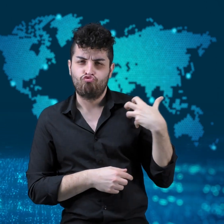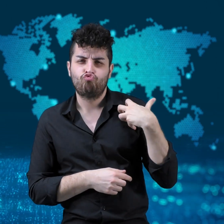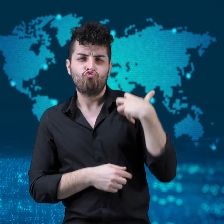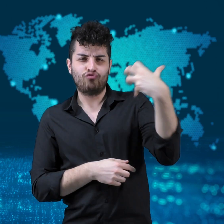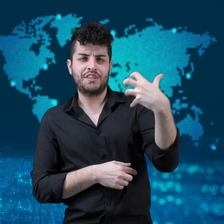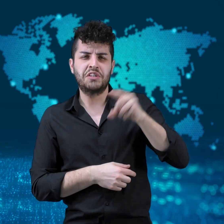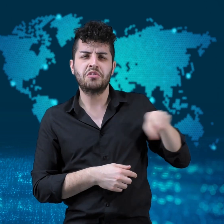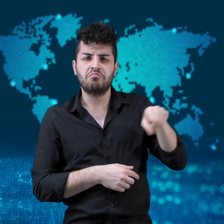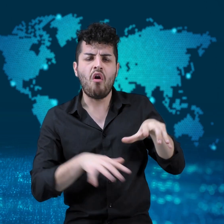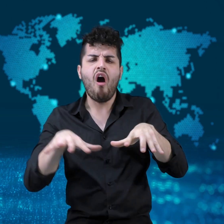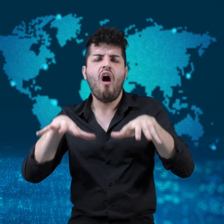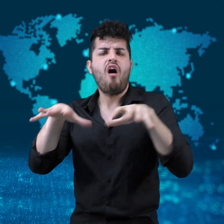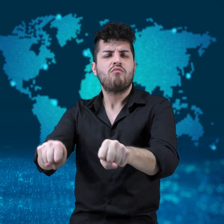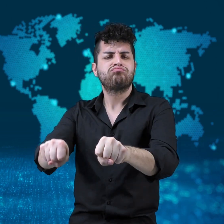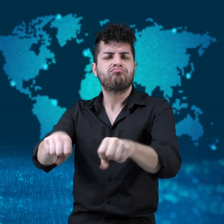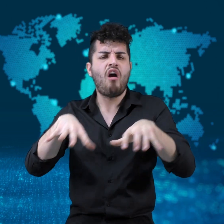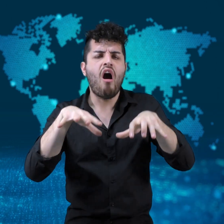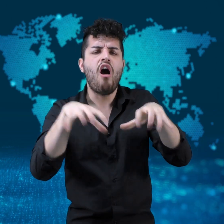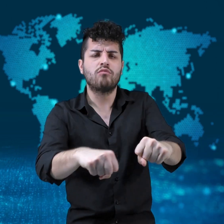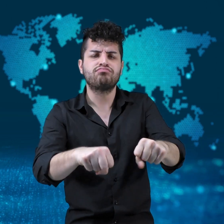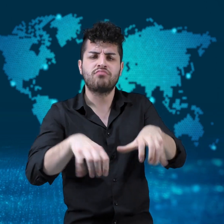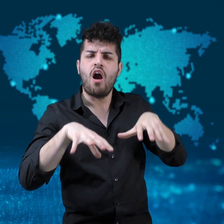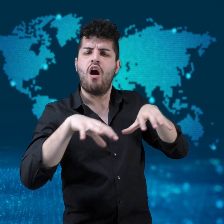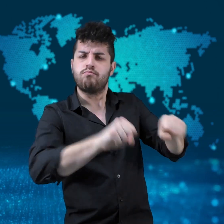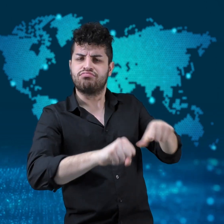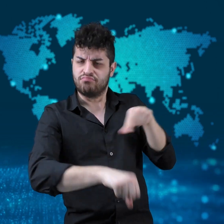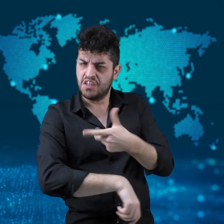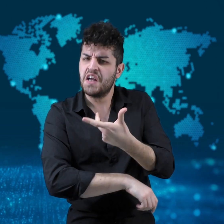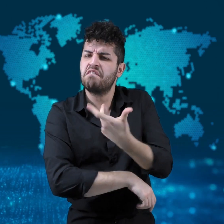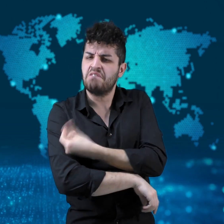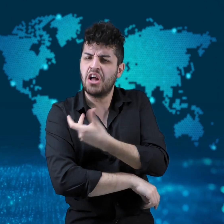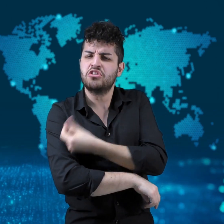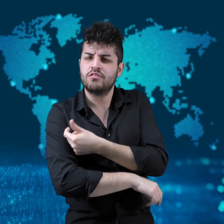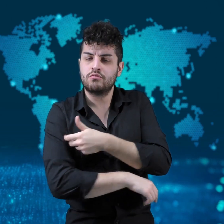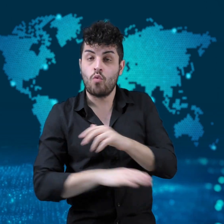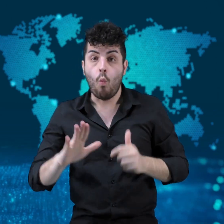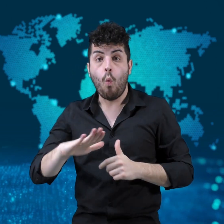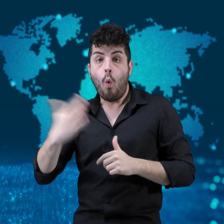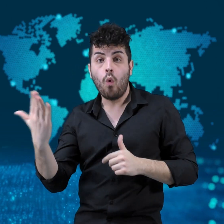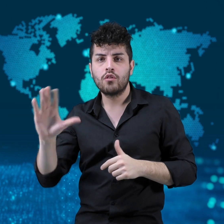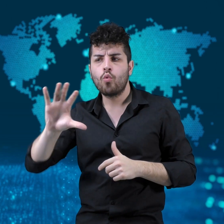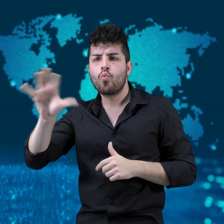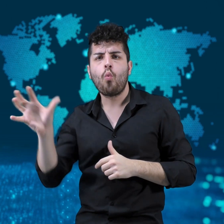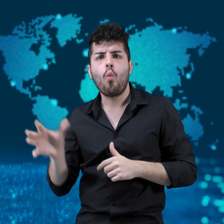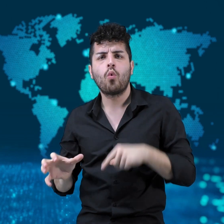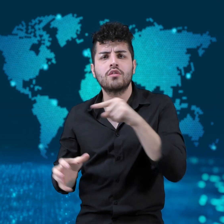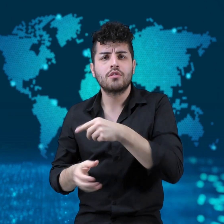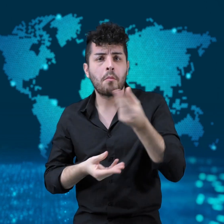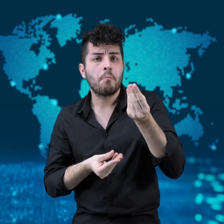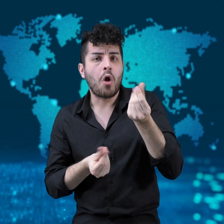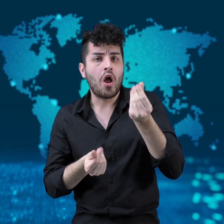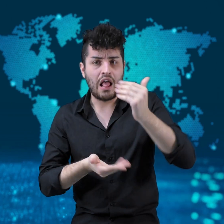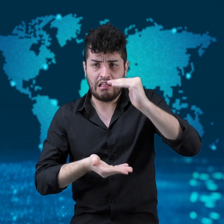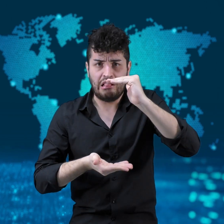There are concerns that richer countries would hoard vaccines,